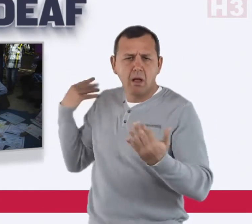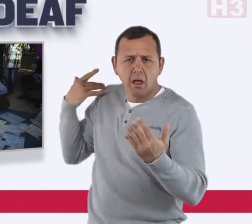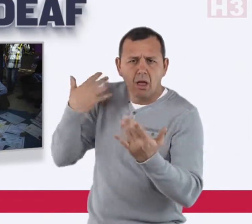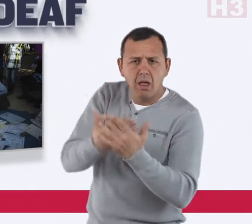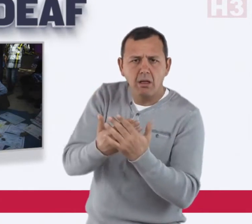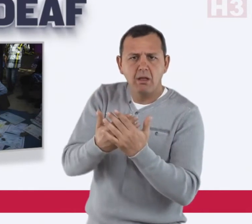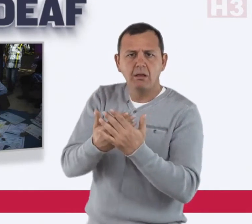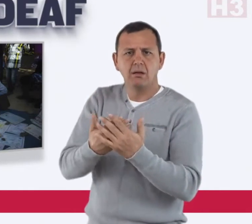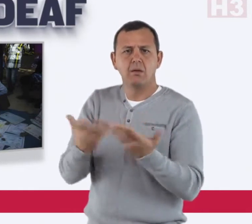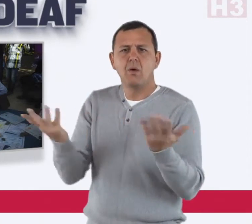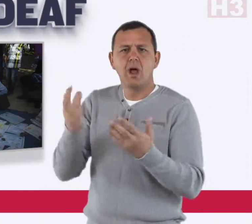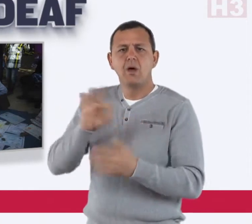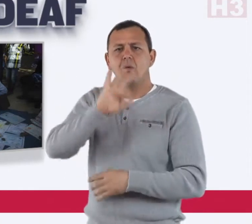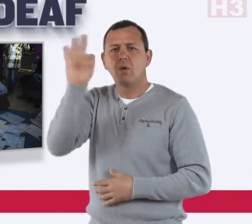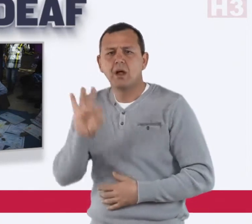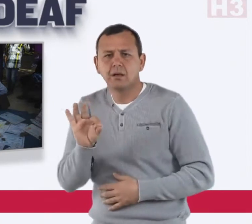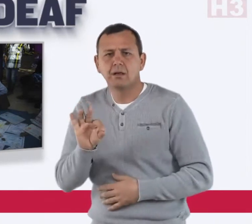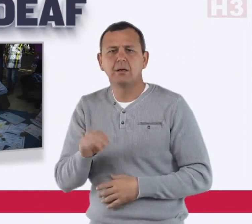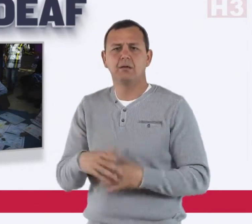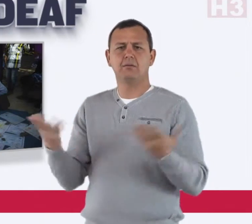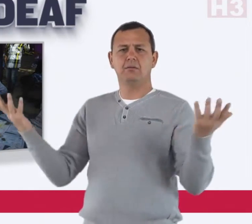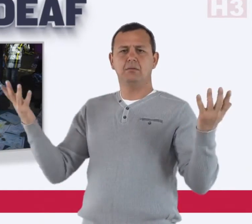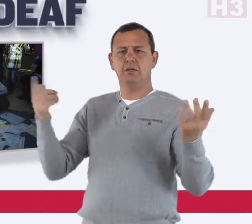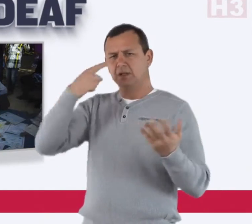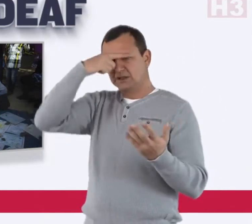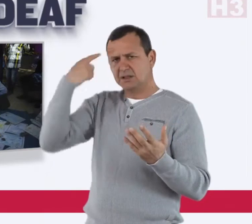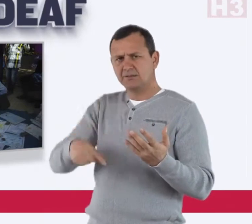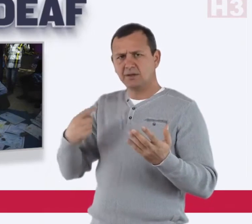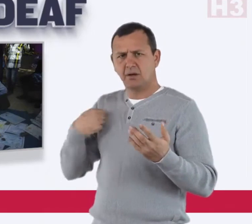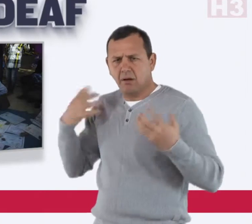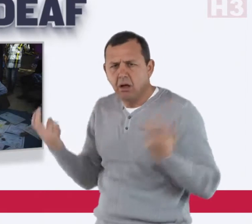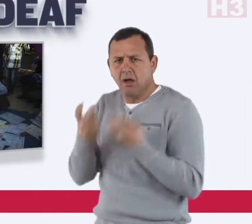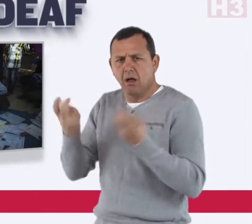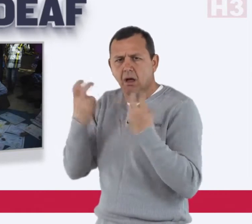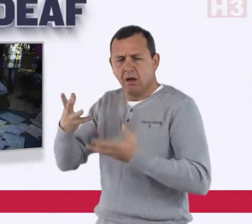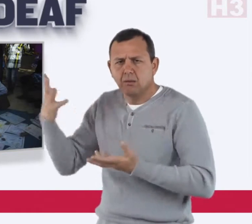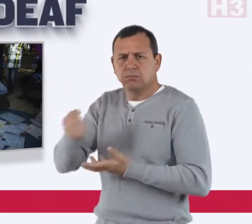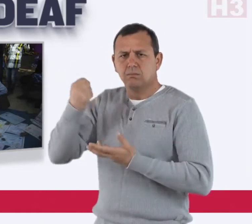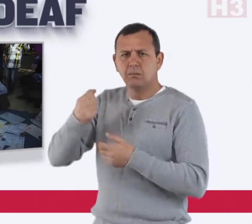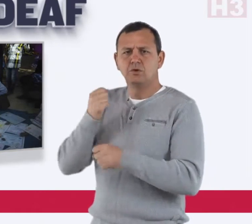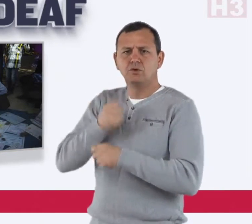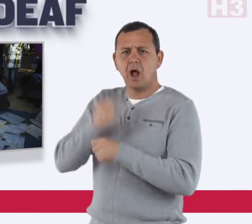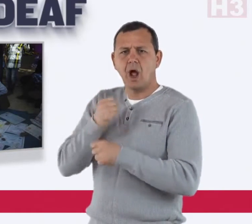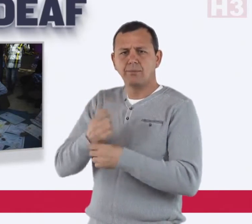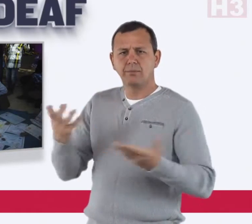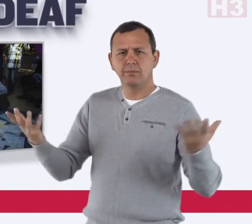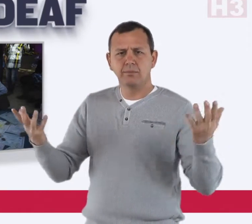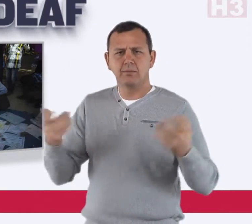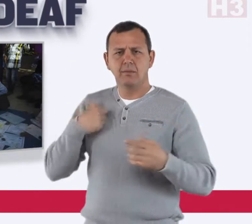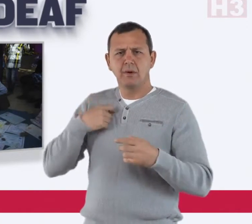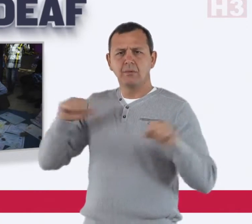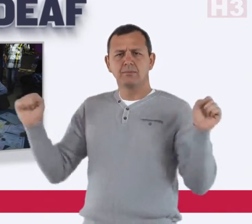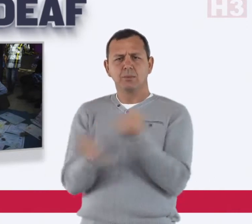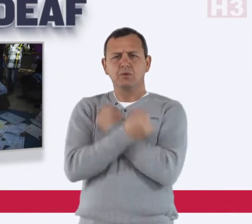he won over the years because he is struggling to find a good job and can